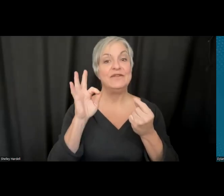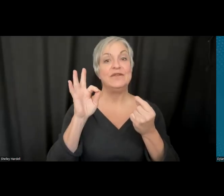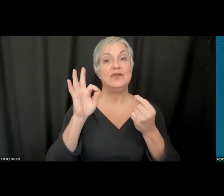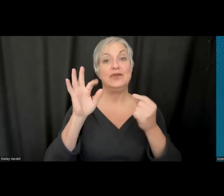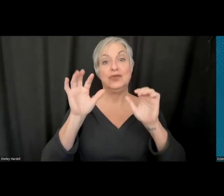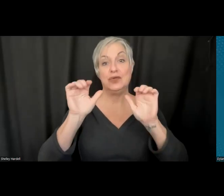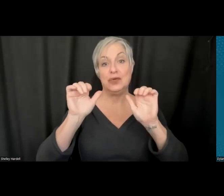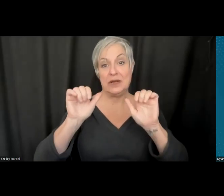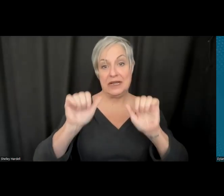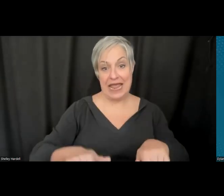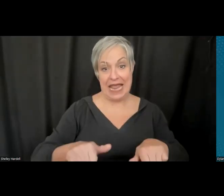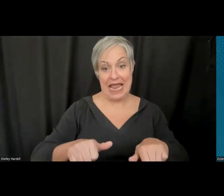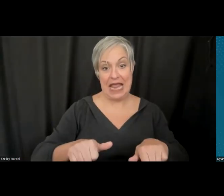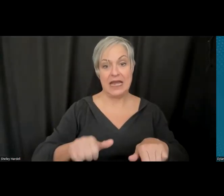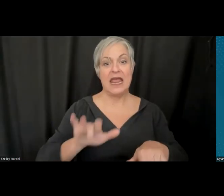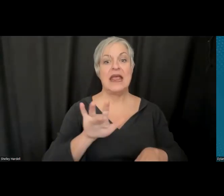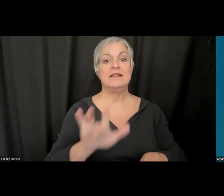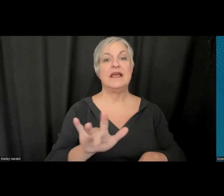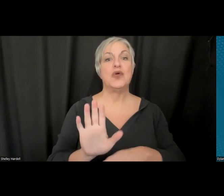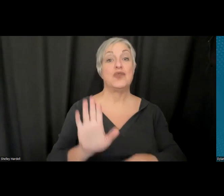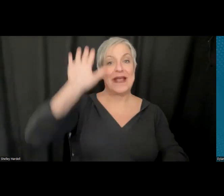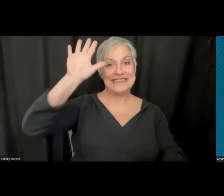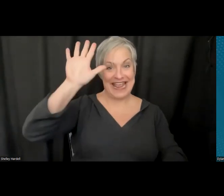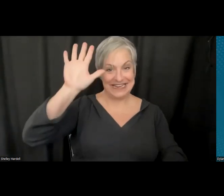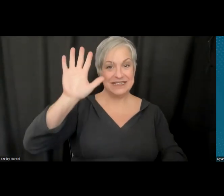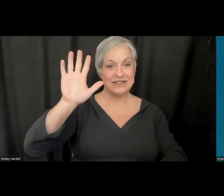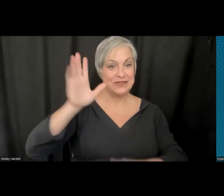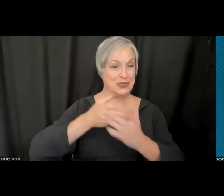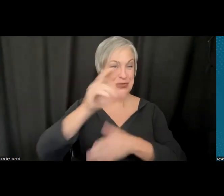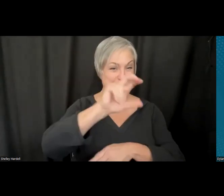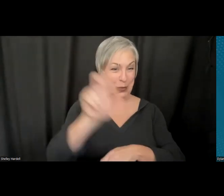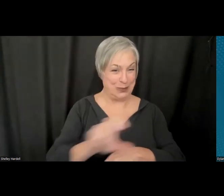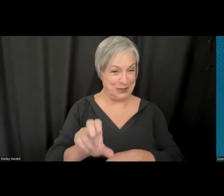the "raise hand" function in Zoom, we will call on you, we